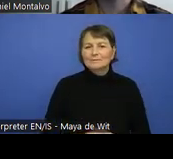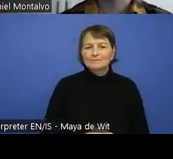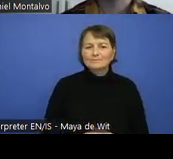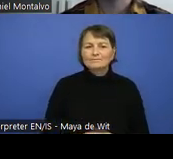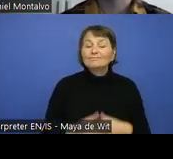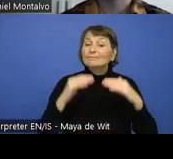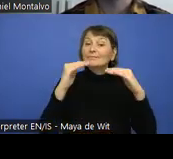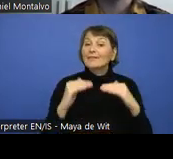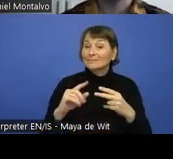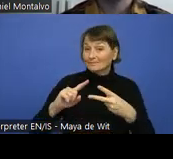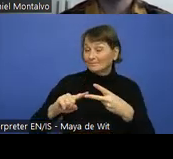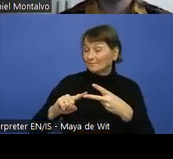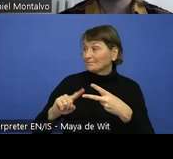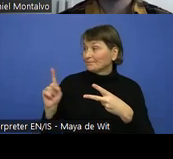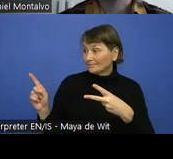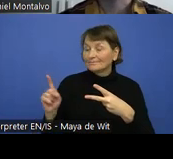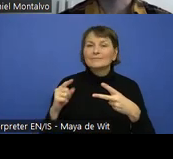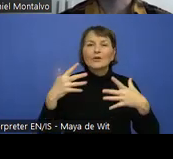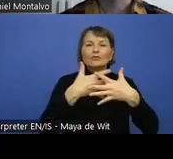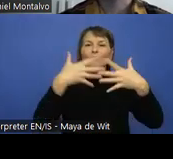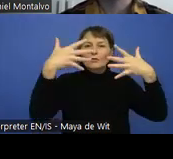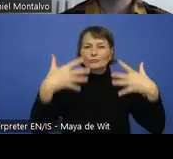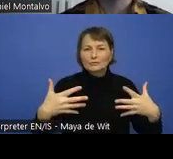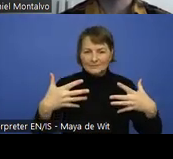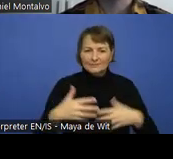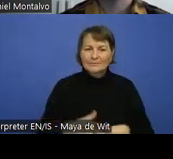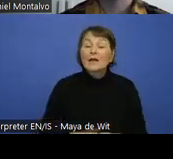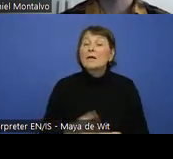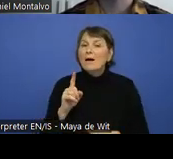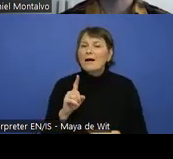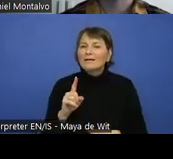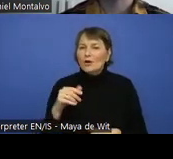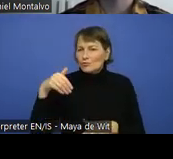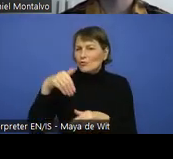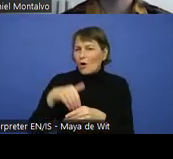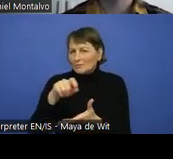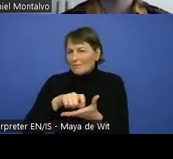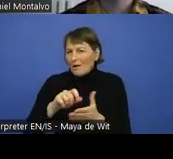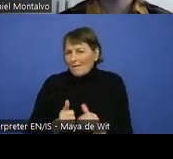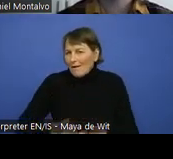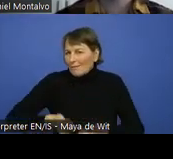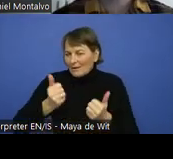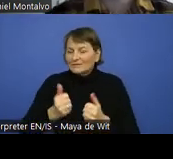But in this case from a content author's perspective. In the developers we discussed how to code all of this.